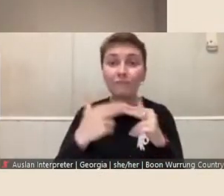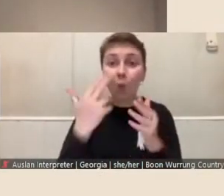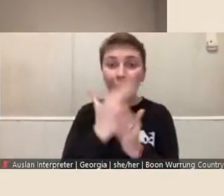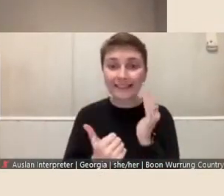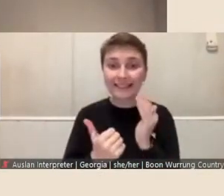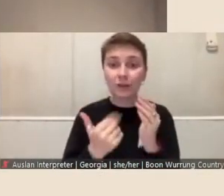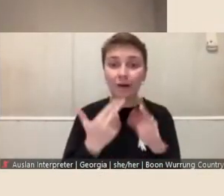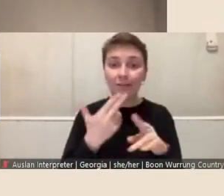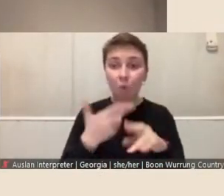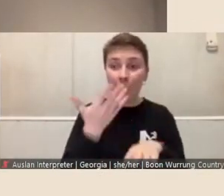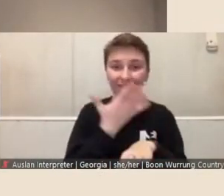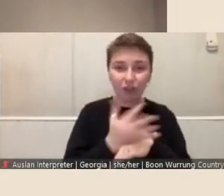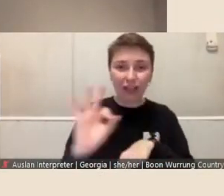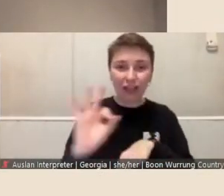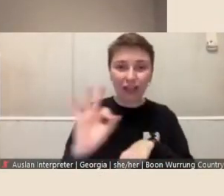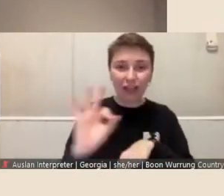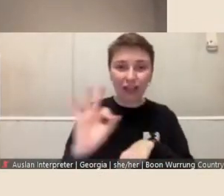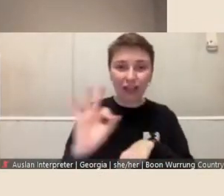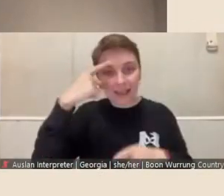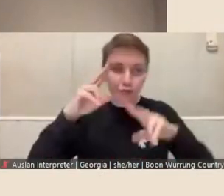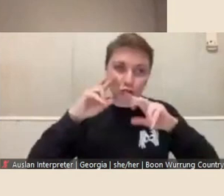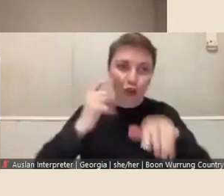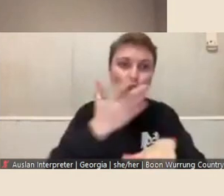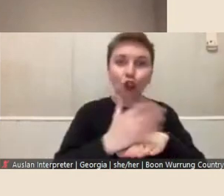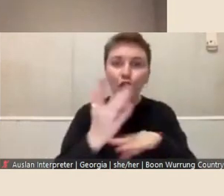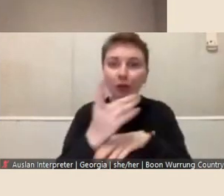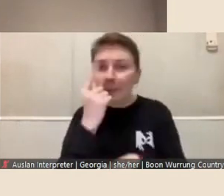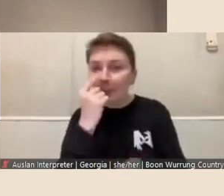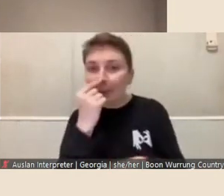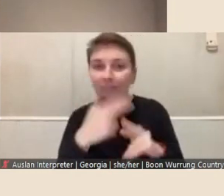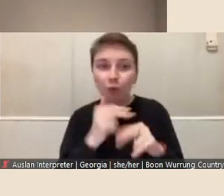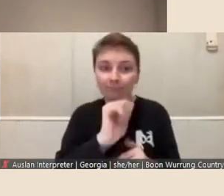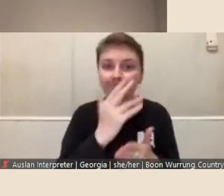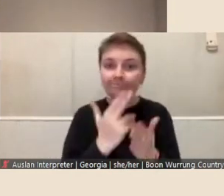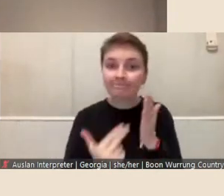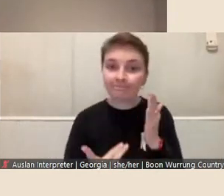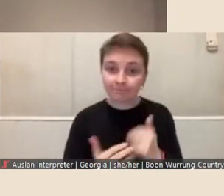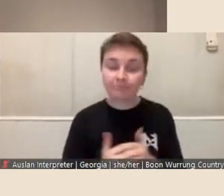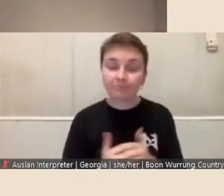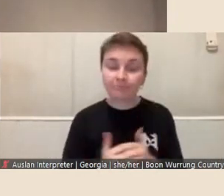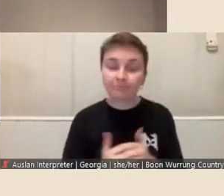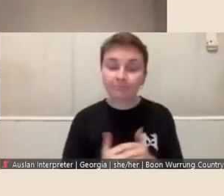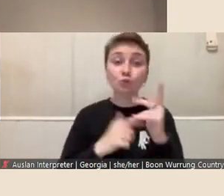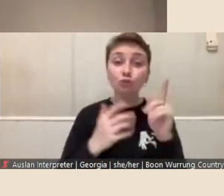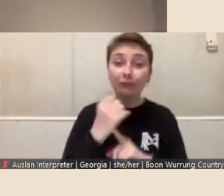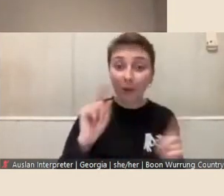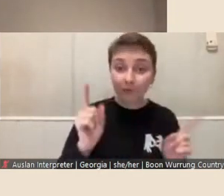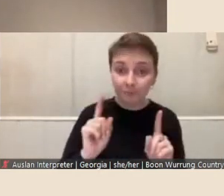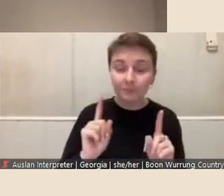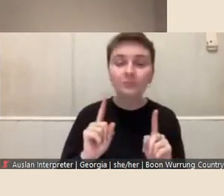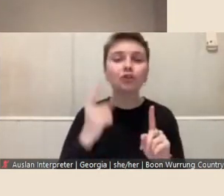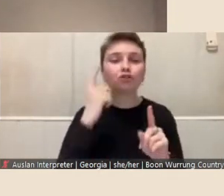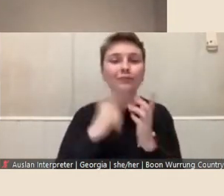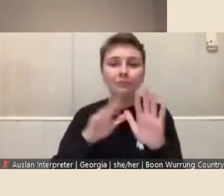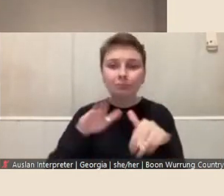and to research new possibilities in their art. In order to achieve this, the Fellowship aims to provide maximum flexibility and autonomy